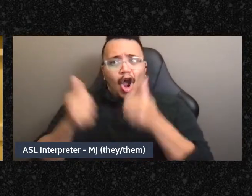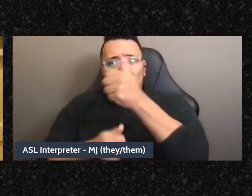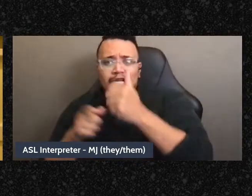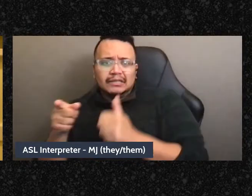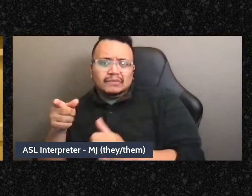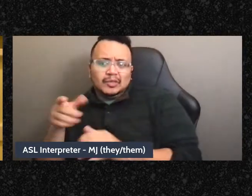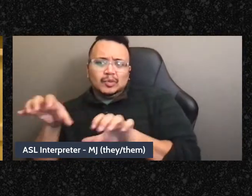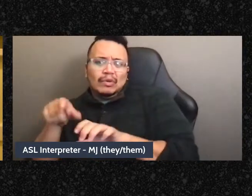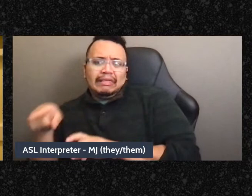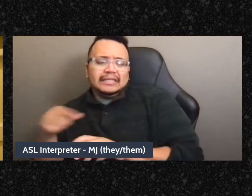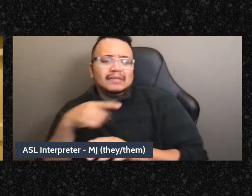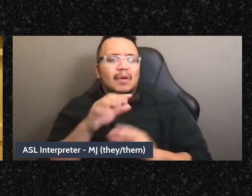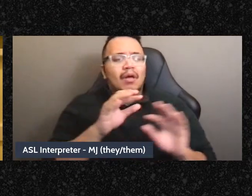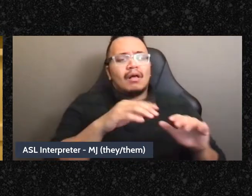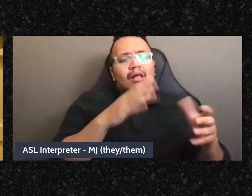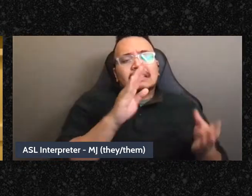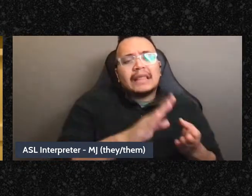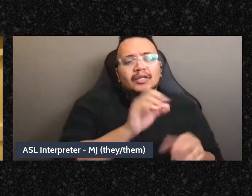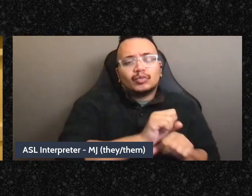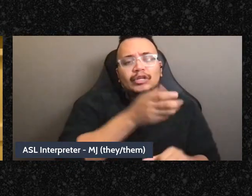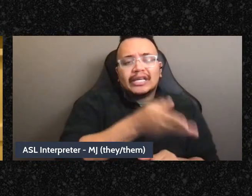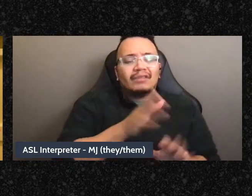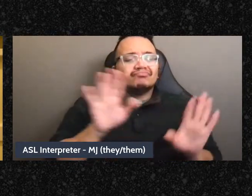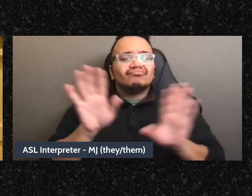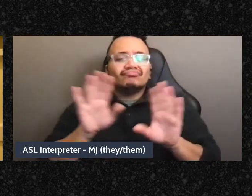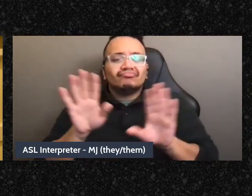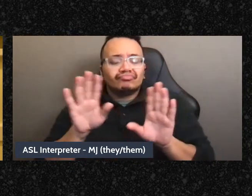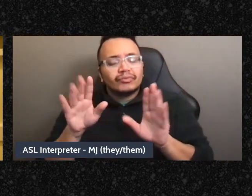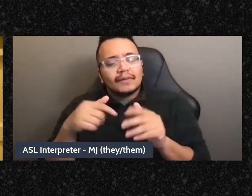all of our groups need, like, layers of people who will come and do solidarity and